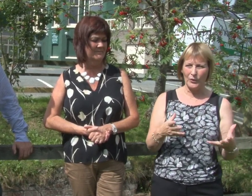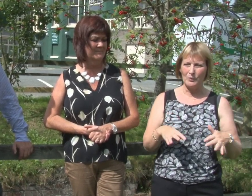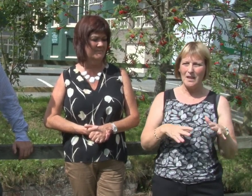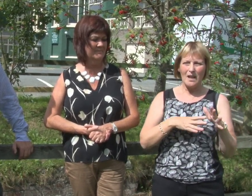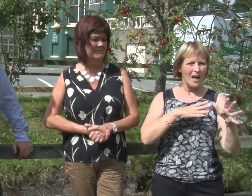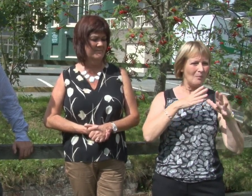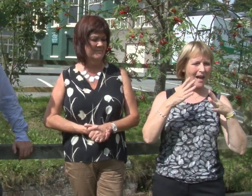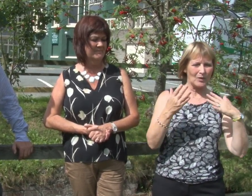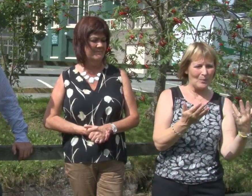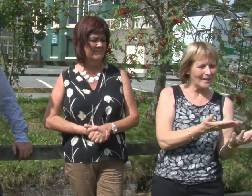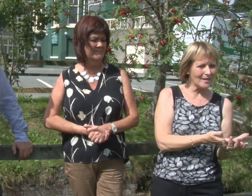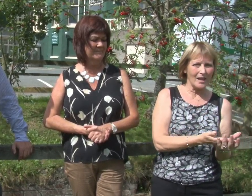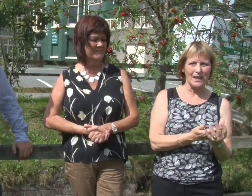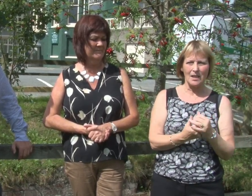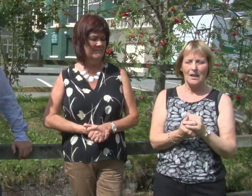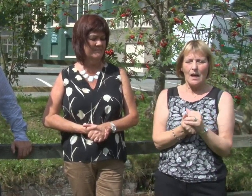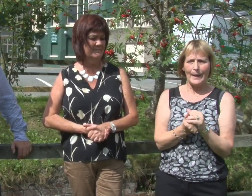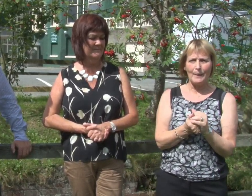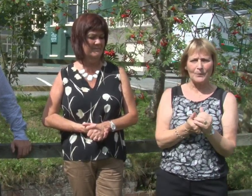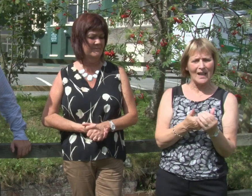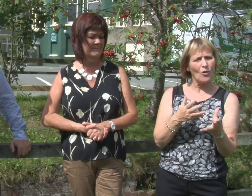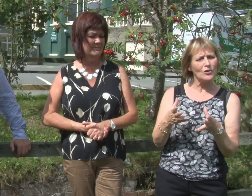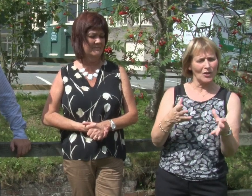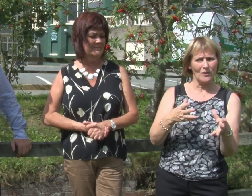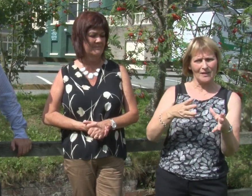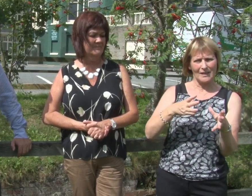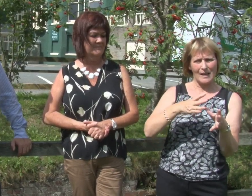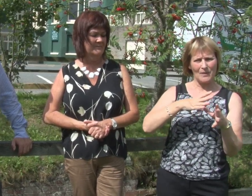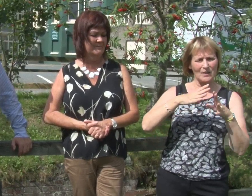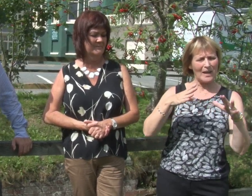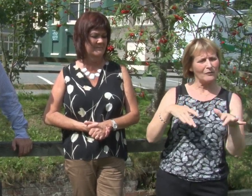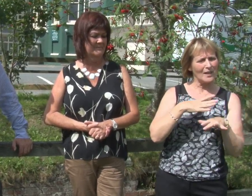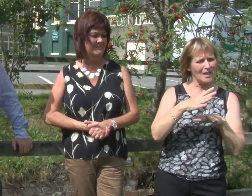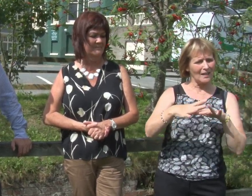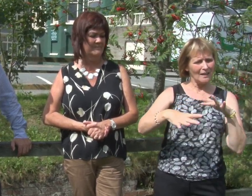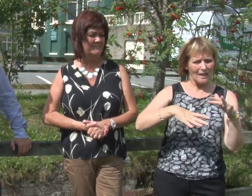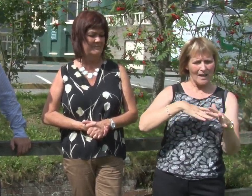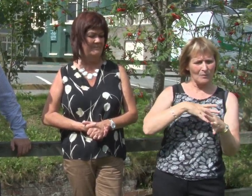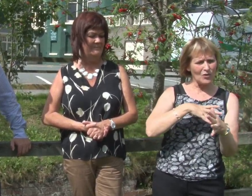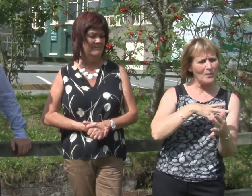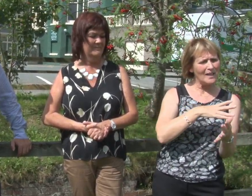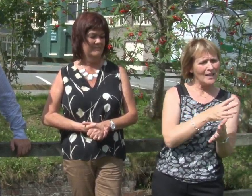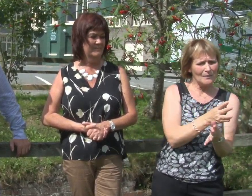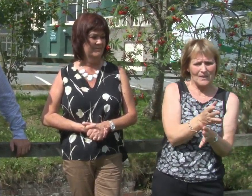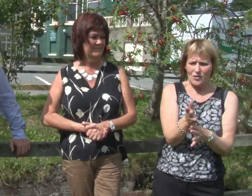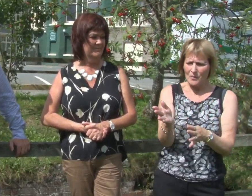at the bedside and also is benefiting and so many